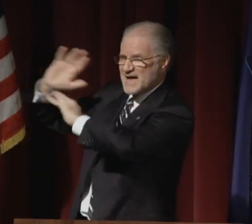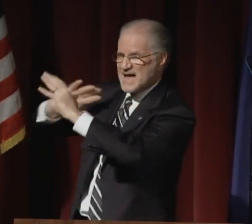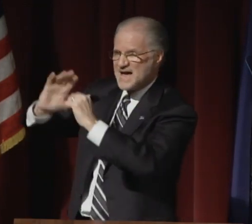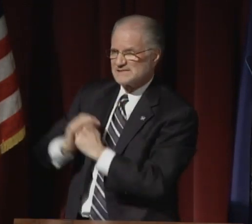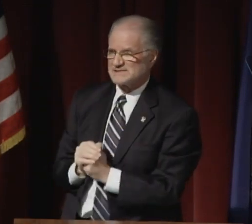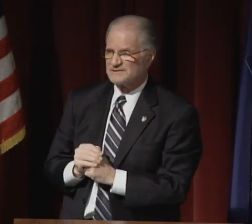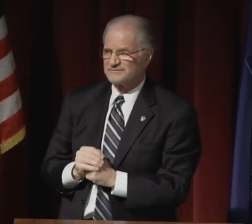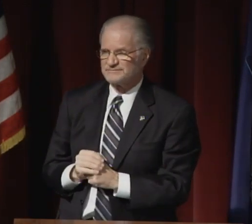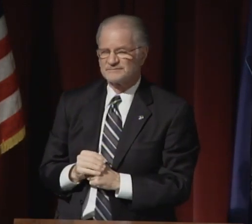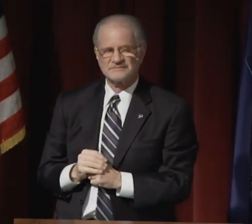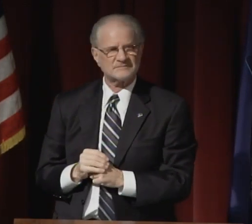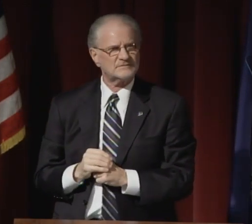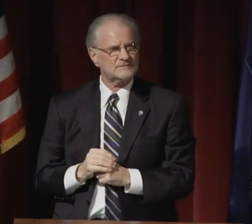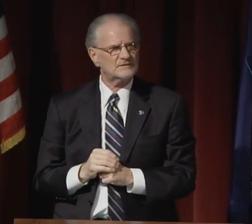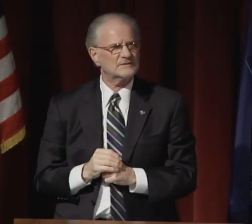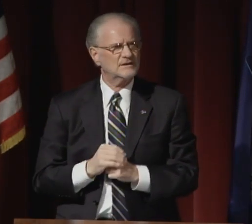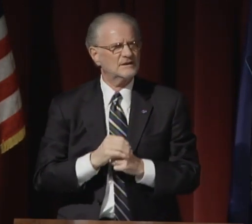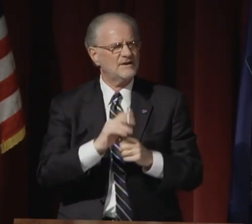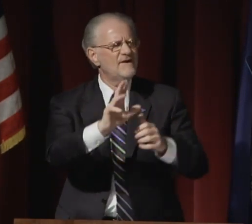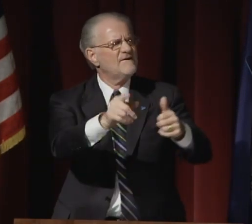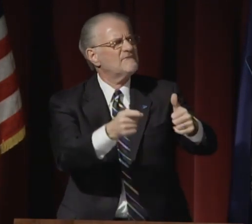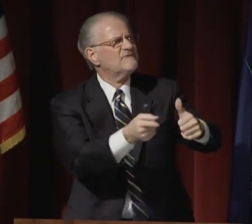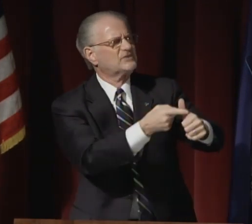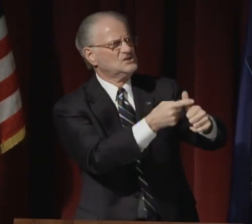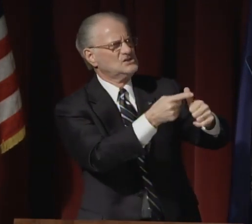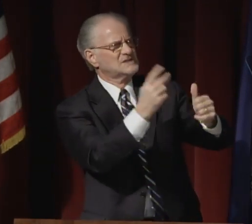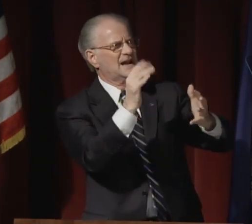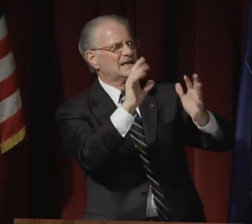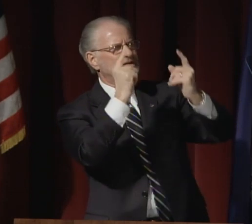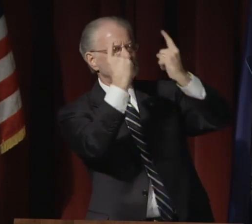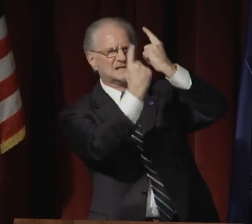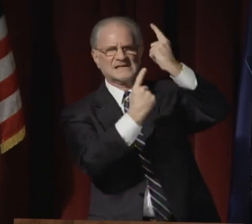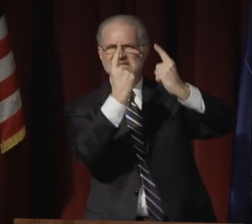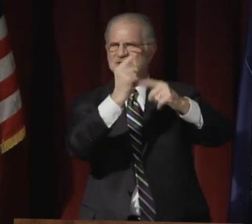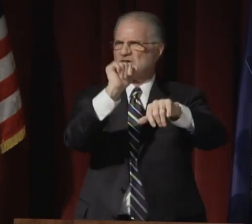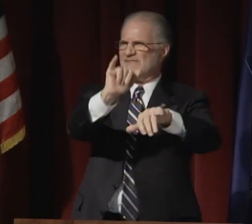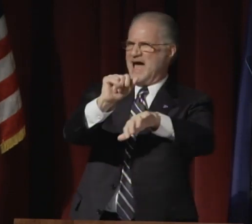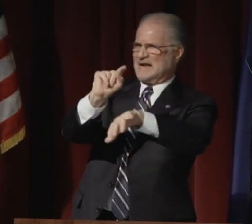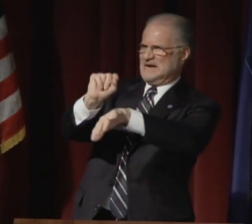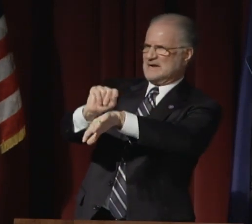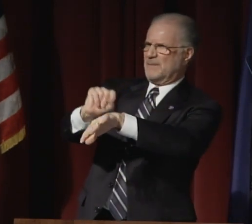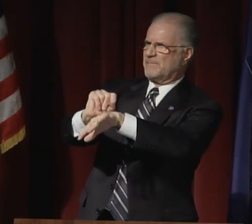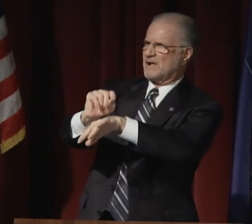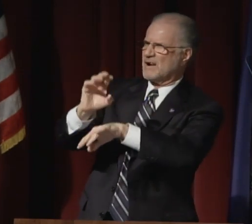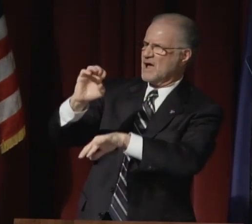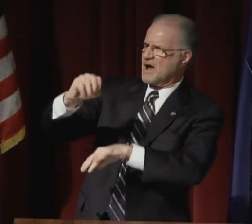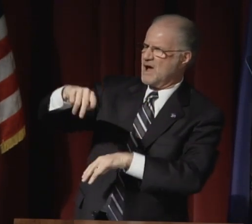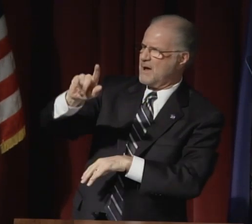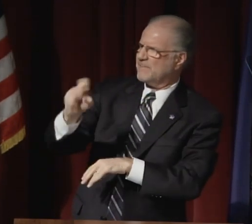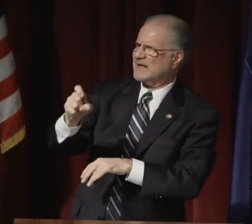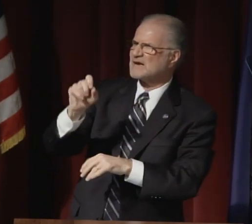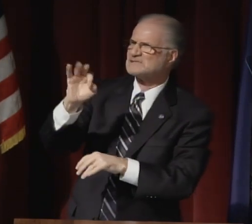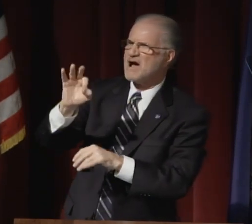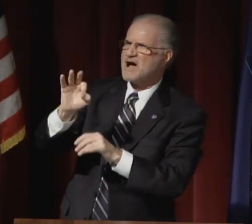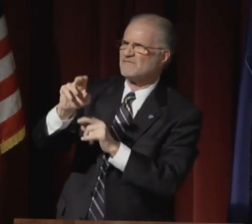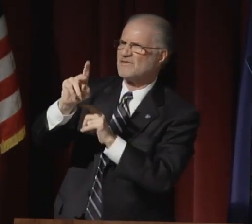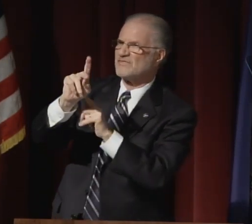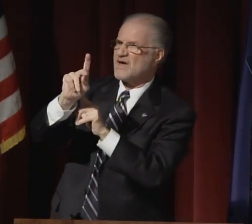from those treasures of the Egyptian past.